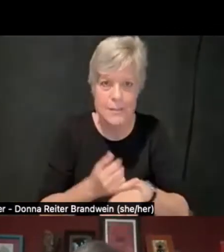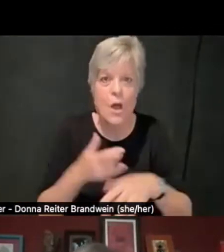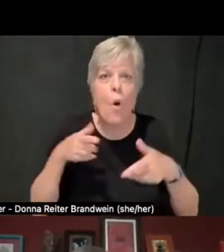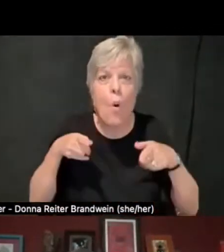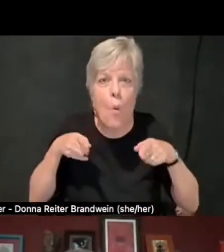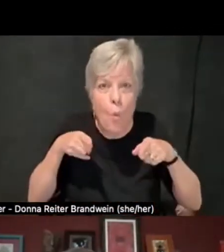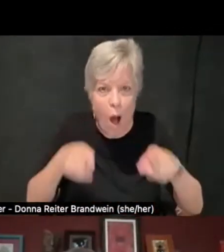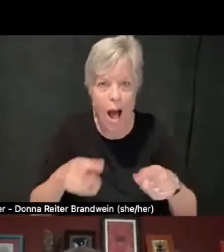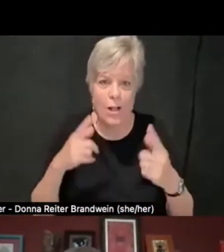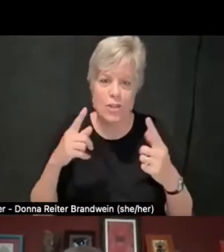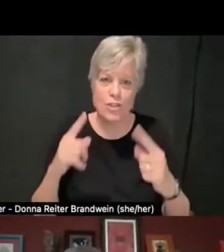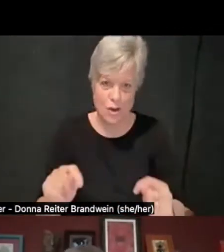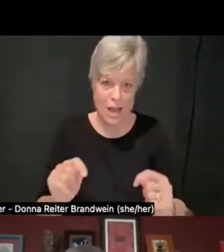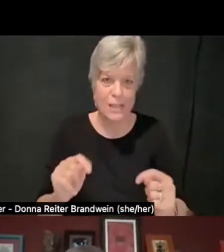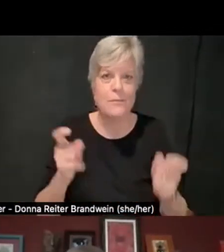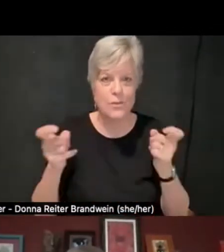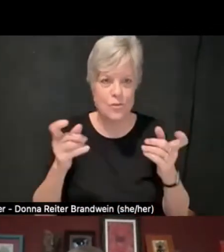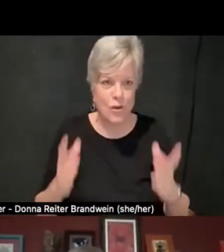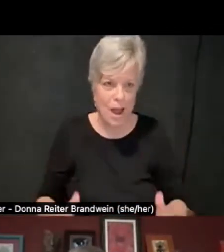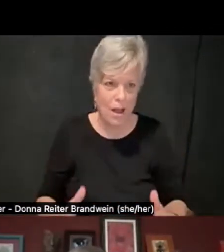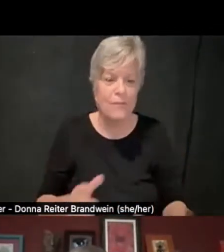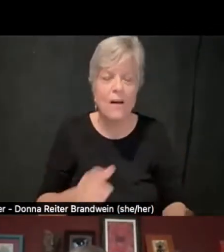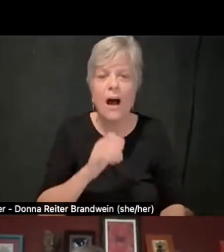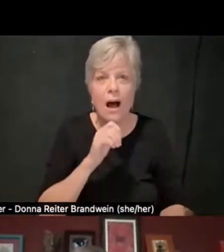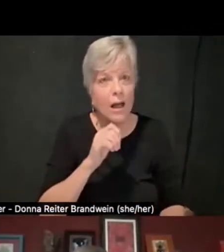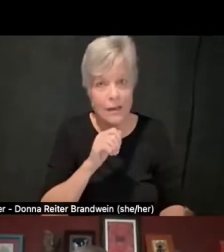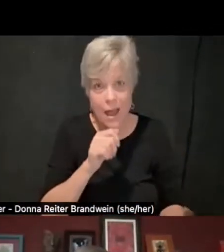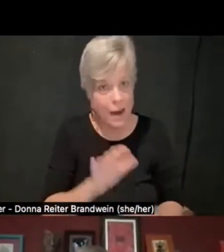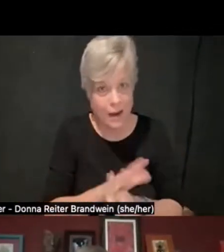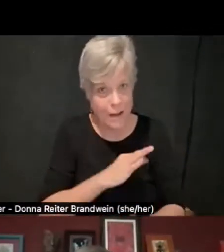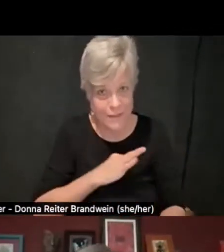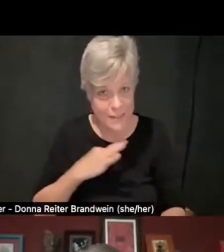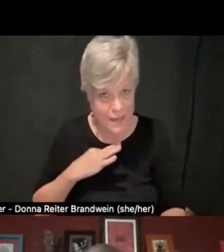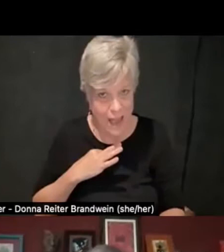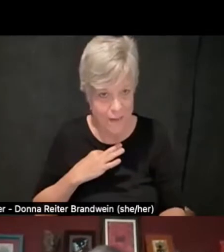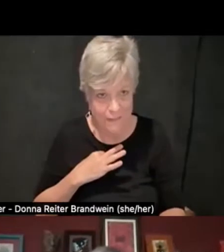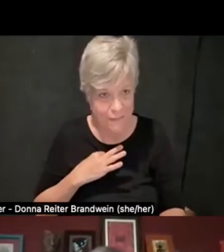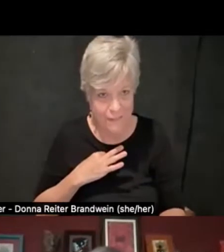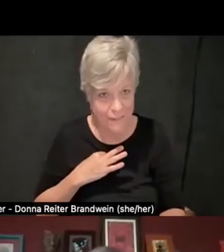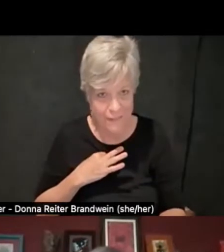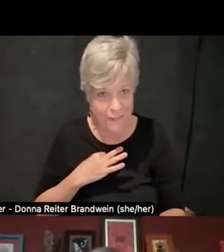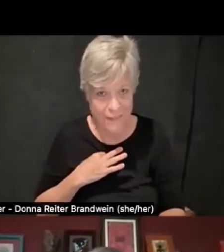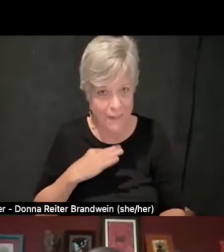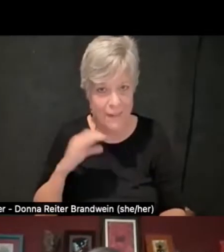of a largely understaffed context that was brand new in higher ed.